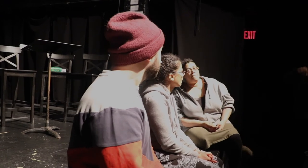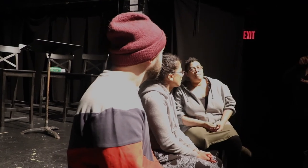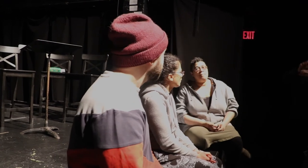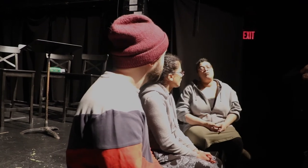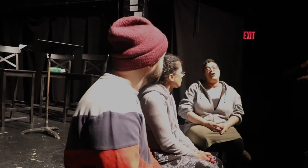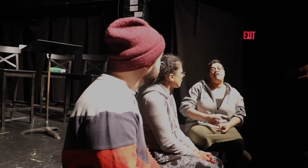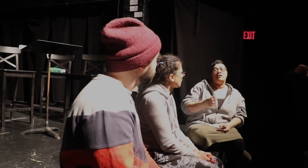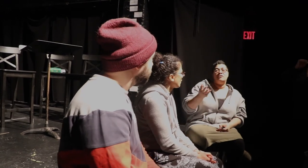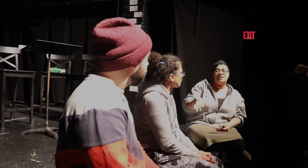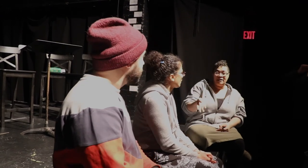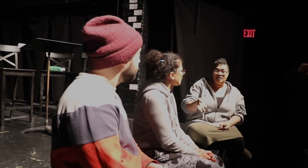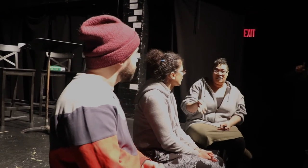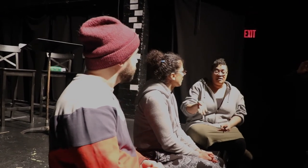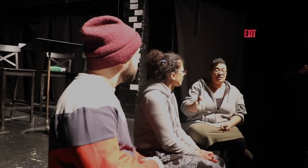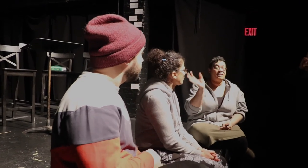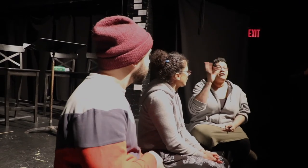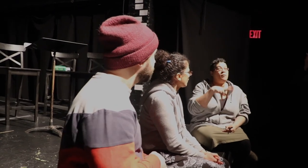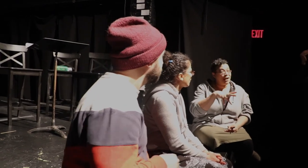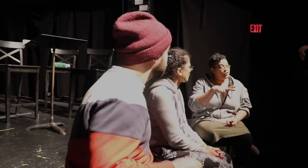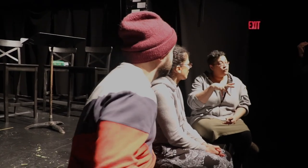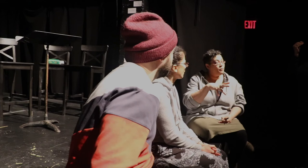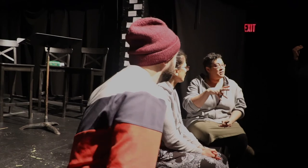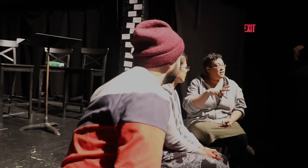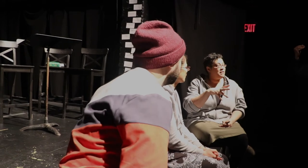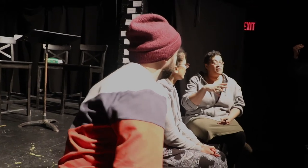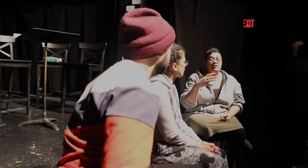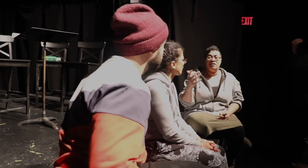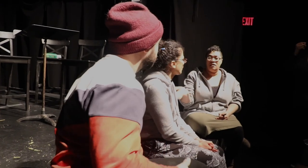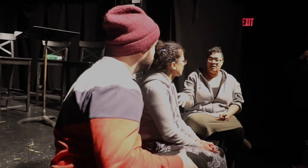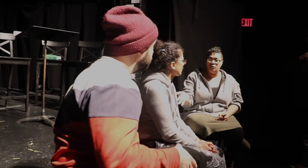But one of our design conceits that's like not practical for Buzz, that is something